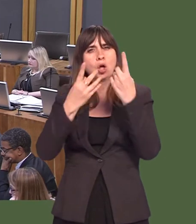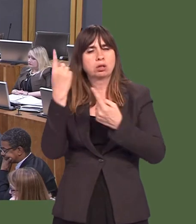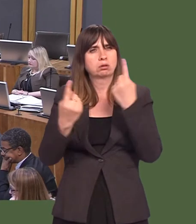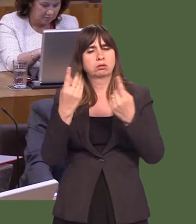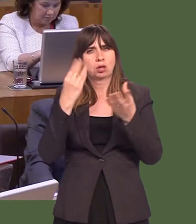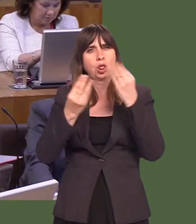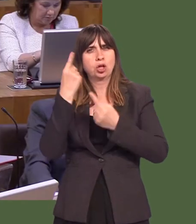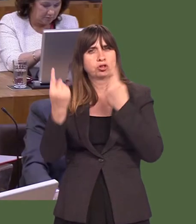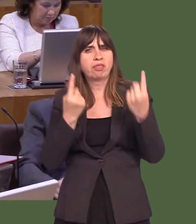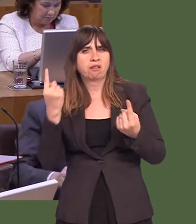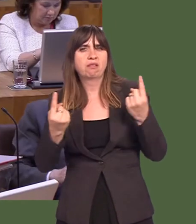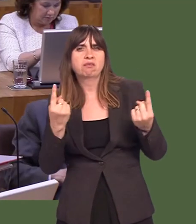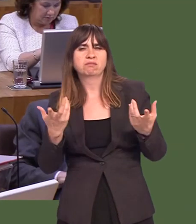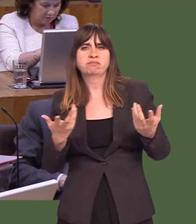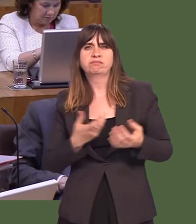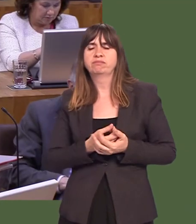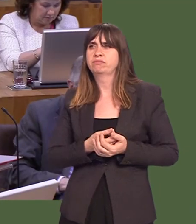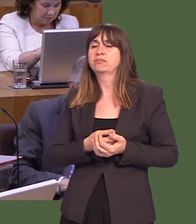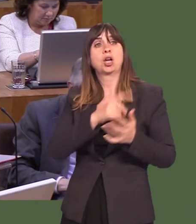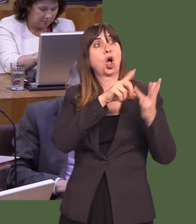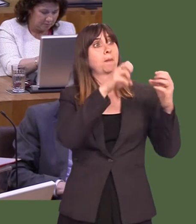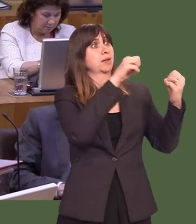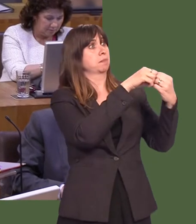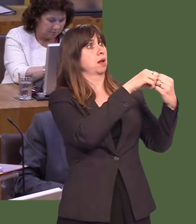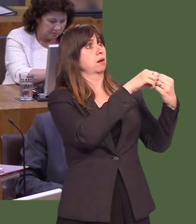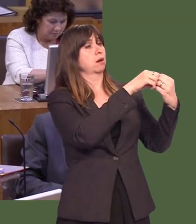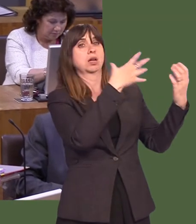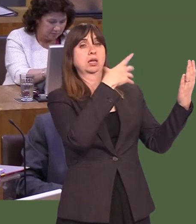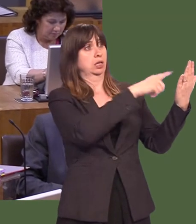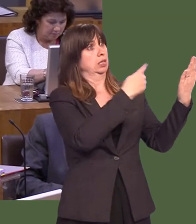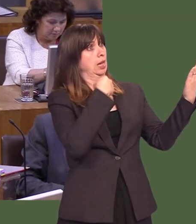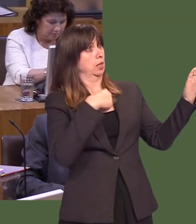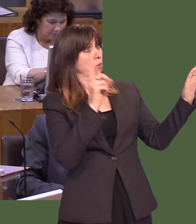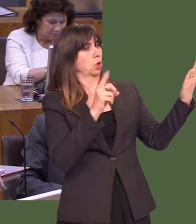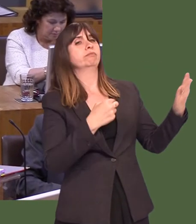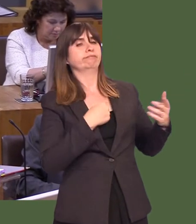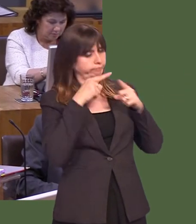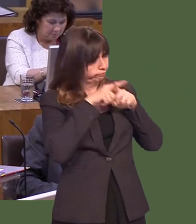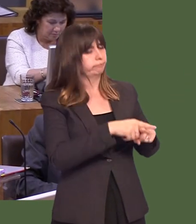sure that the recommendation that the ombudsman has put to us is satisfied in full.